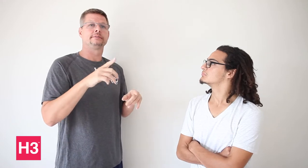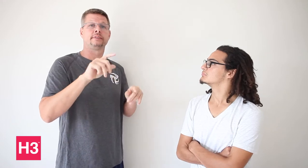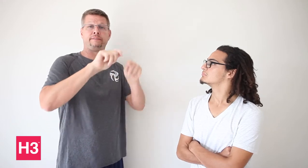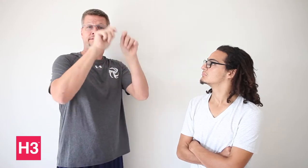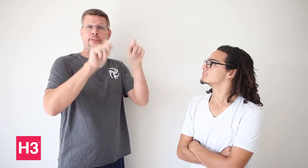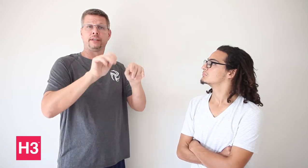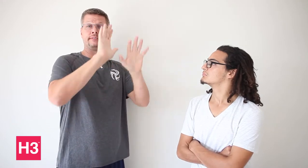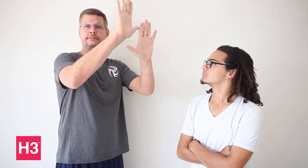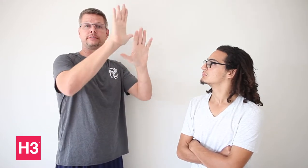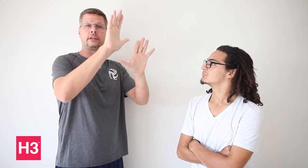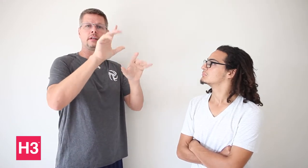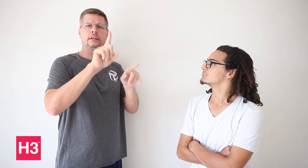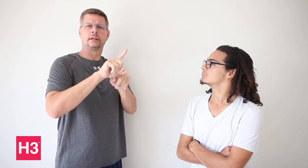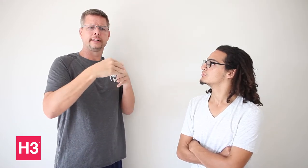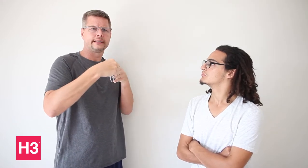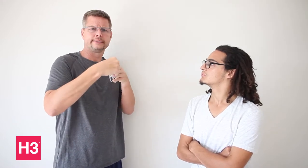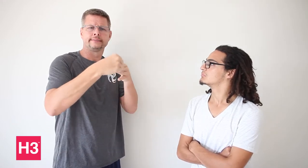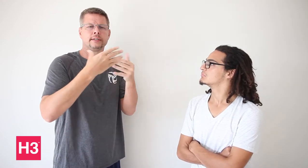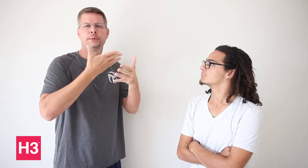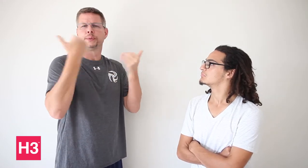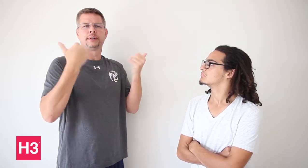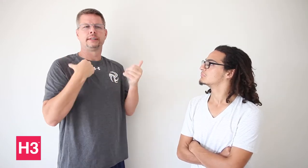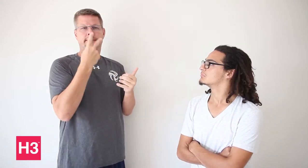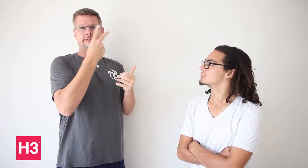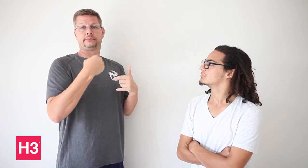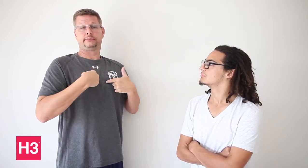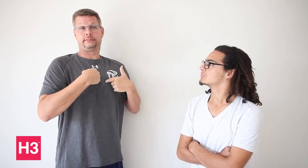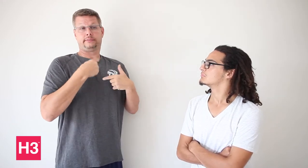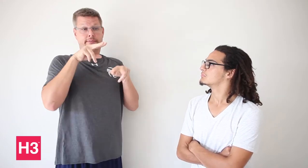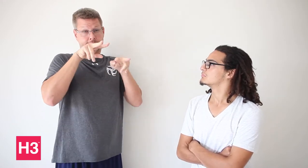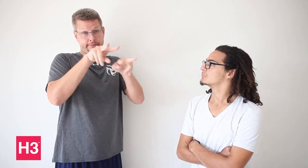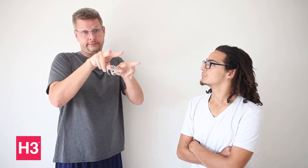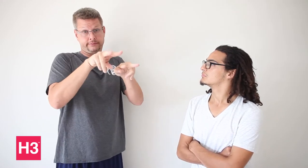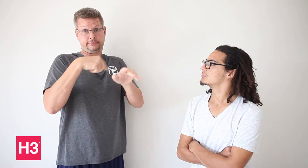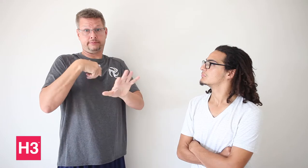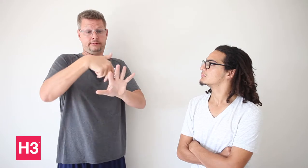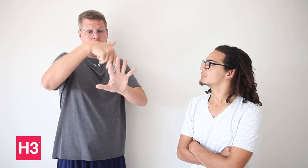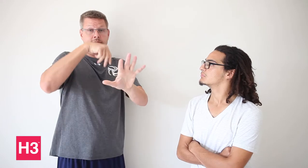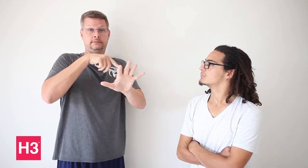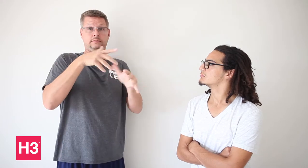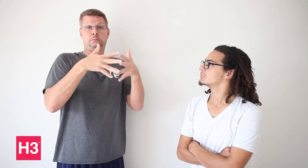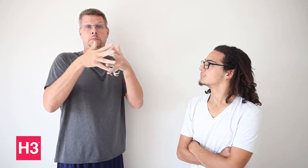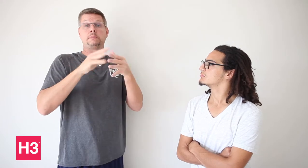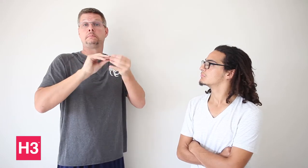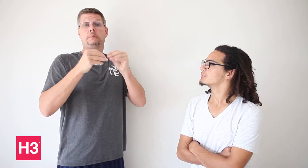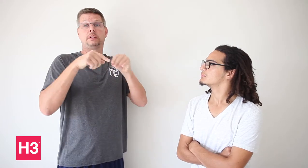Our Deaf Sports Federation (USADSF) had no leadership. America’s problem is our federation, not